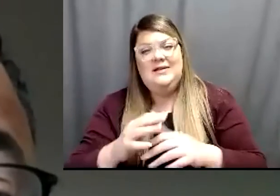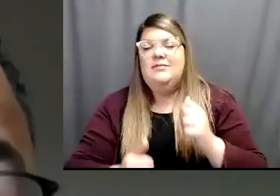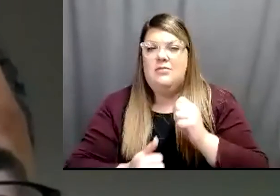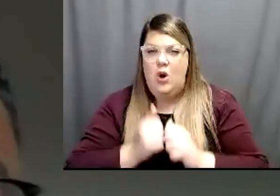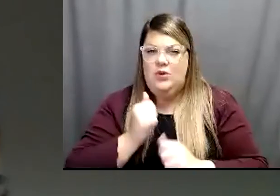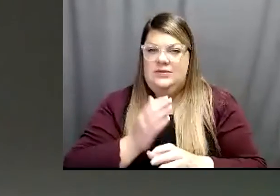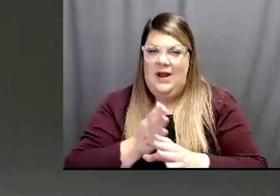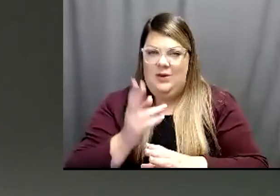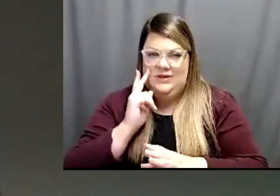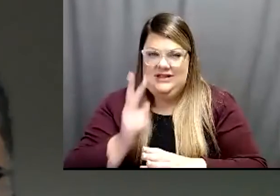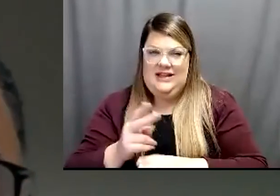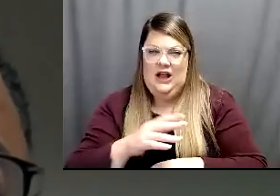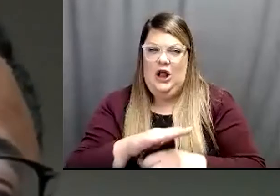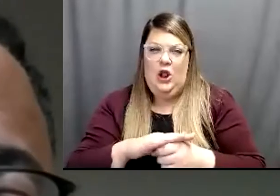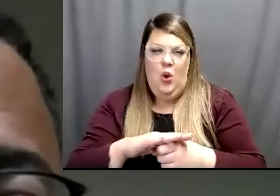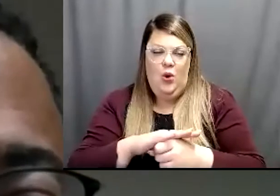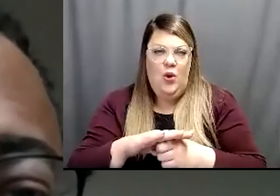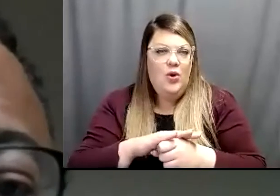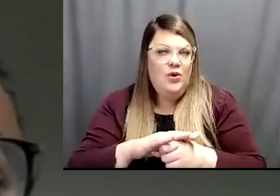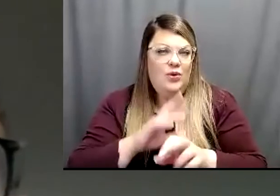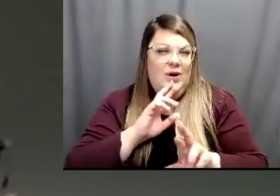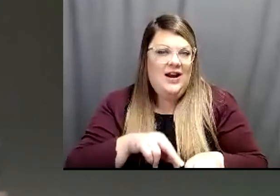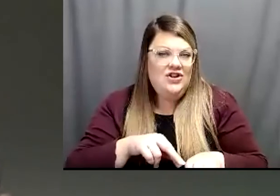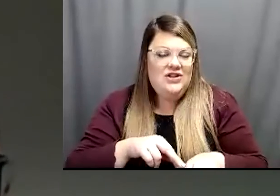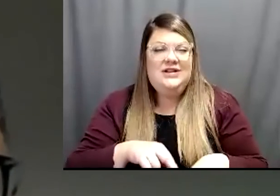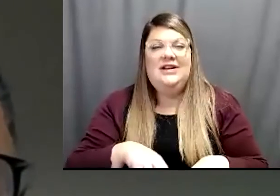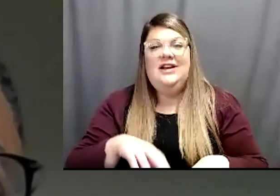Meaning that you could have, you know, low grade fever, you may have arm at the at the side of